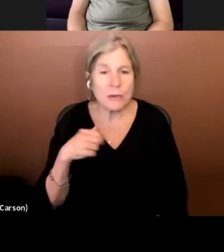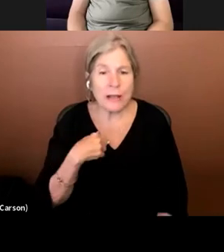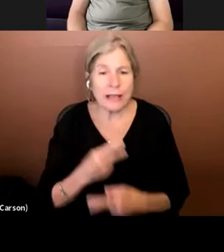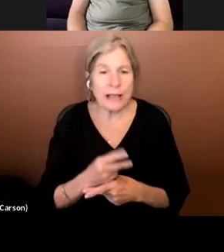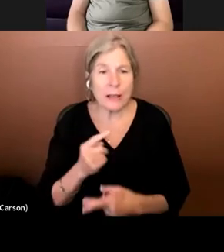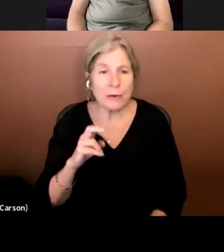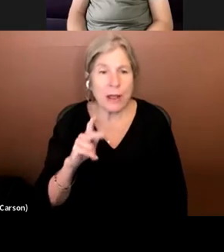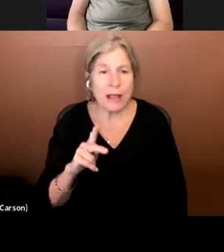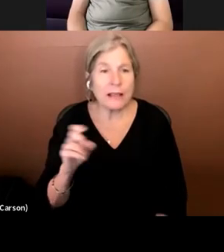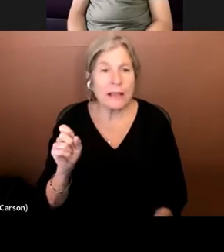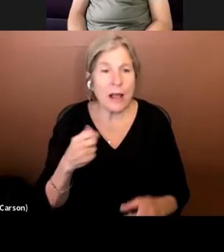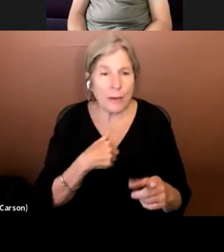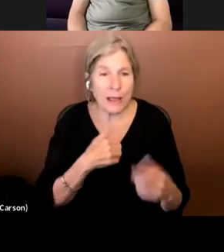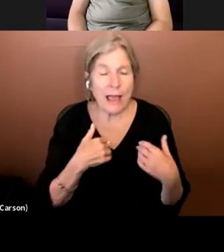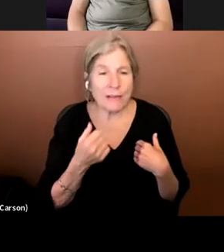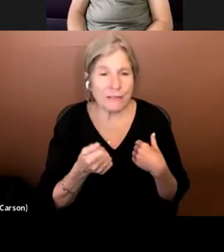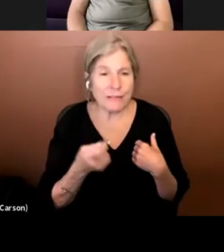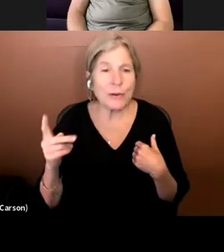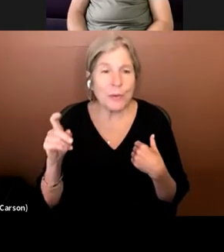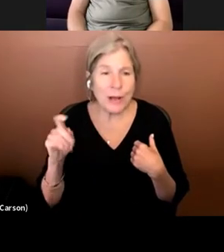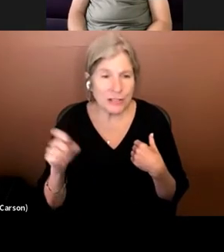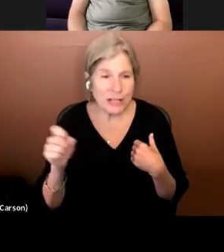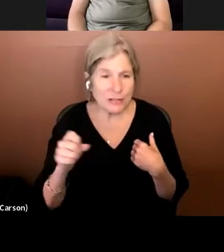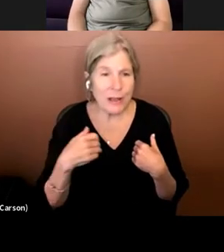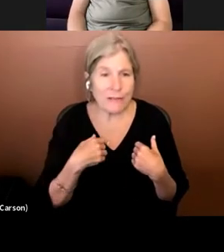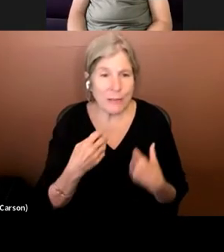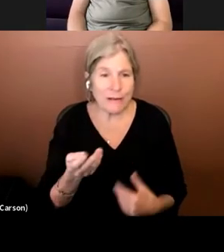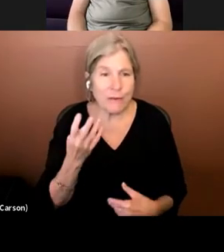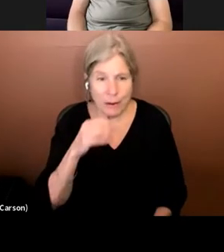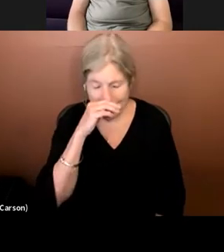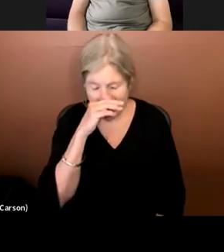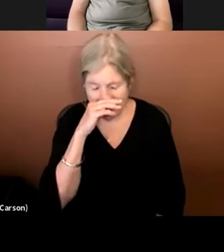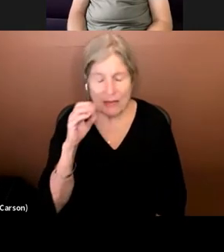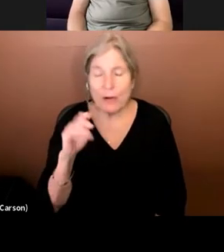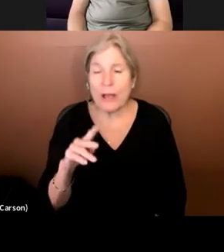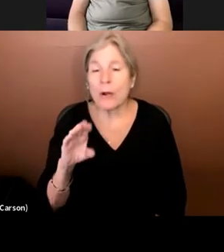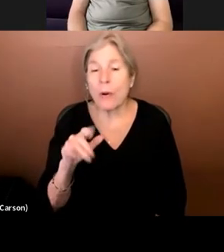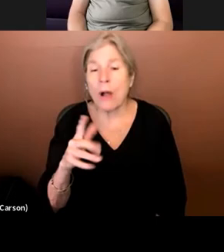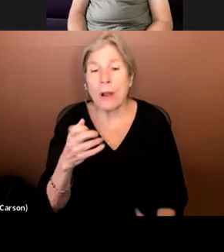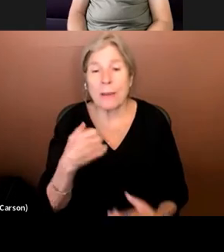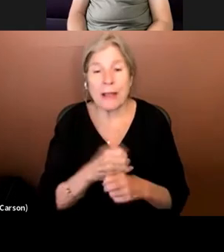Yes. We have a few. We have about four. >>>: Cool. I want to make sure we get this in. Rick,